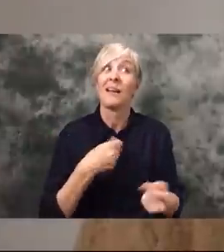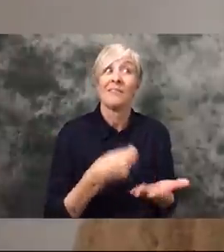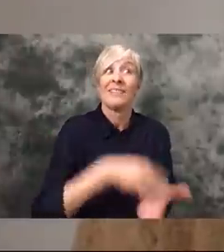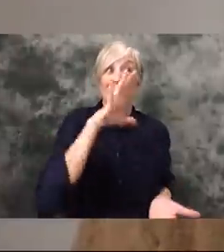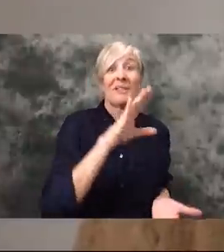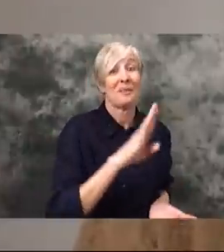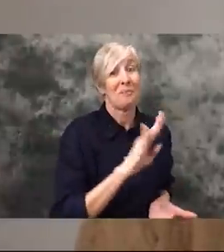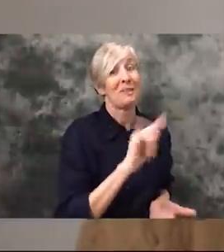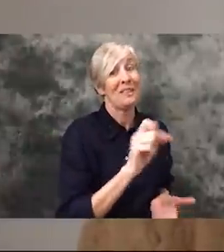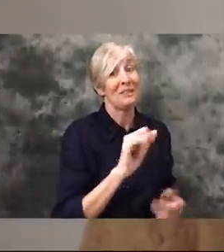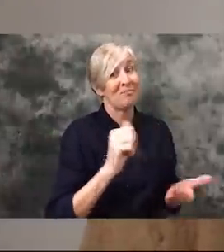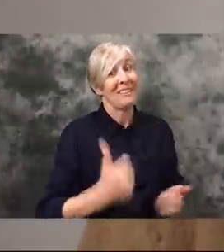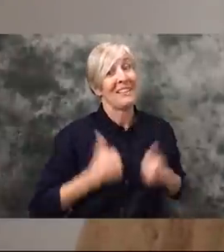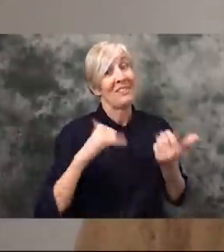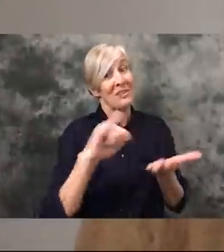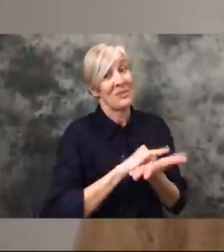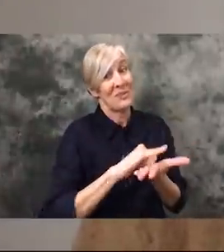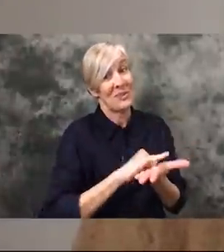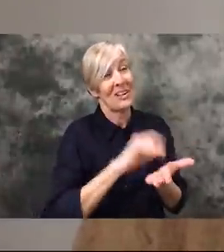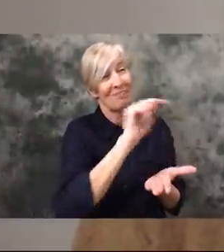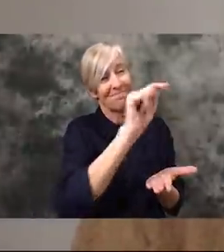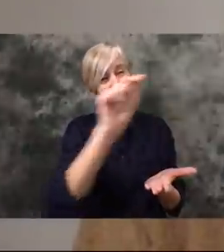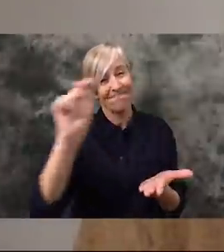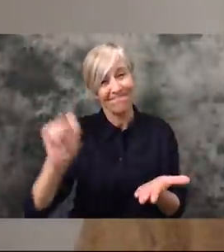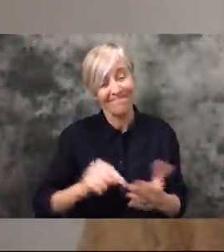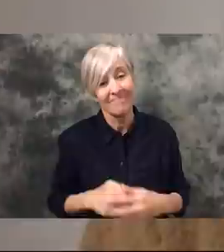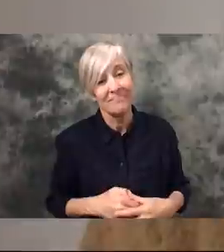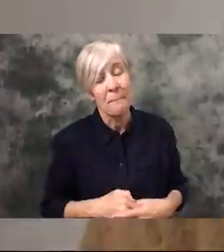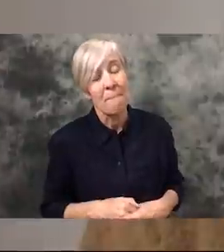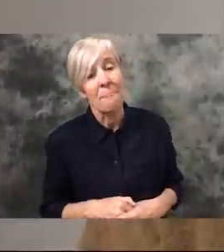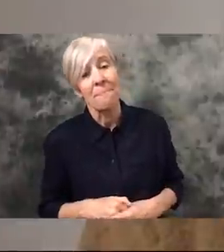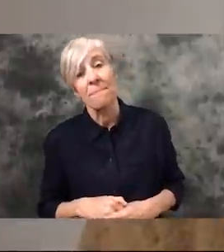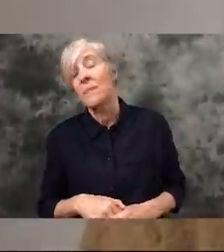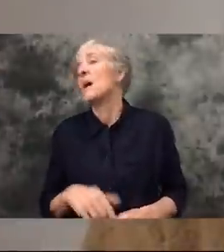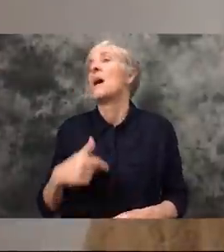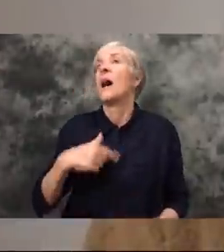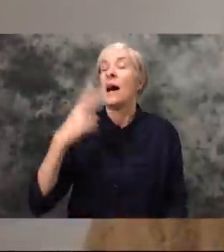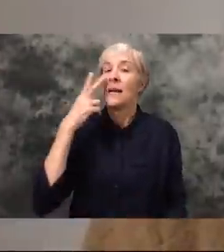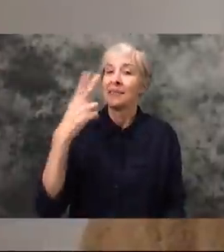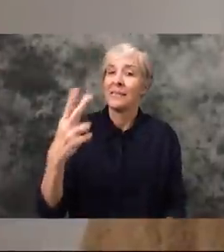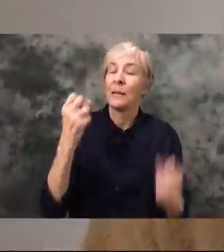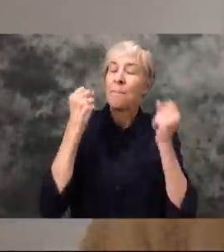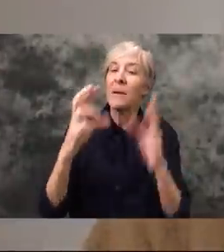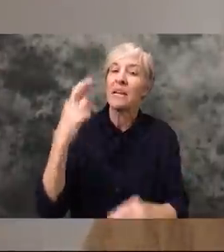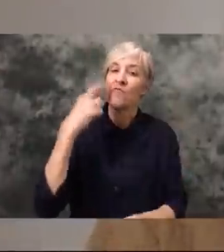expensive bills, through the many places I worked. I've seen so many restaurant